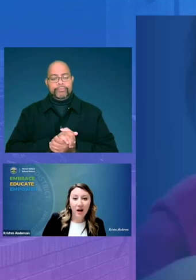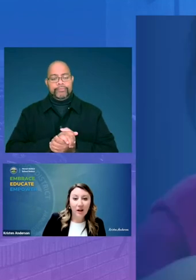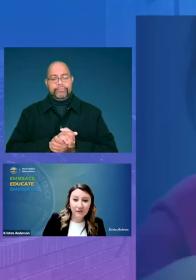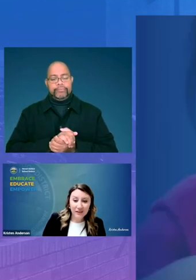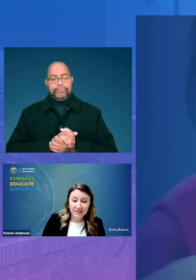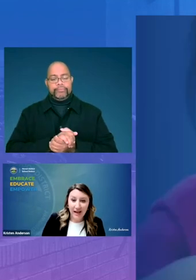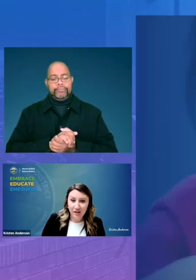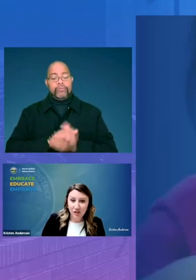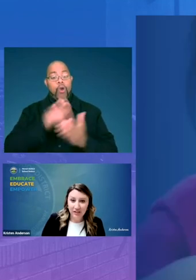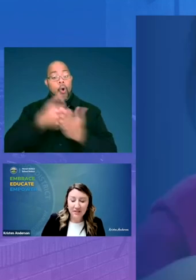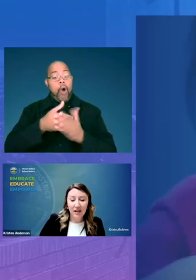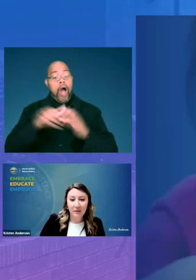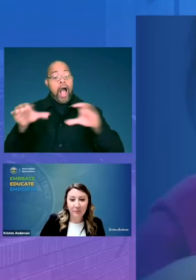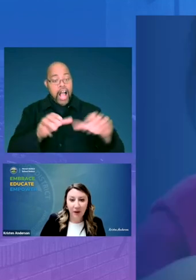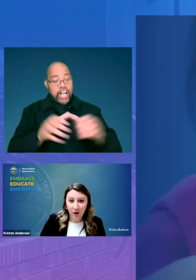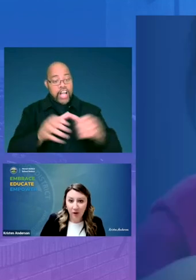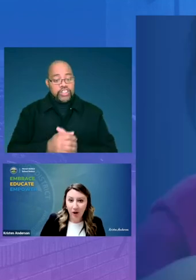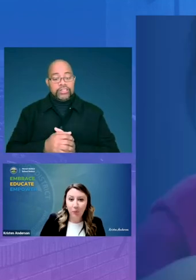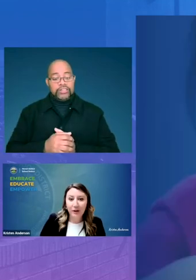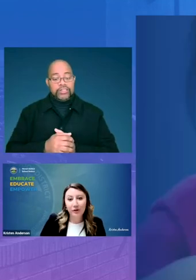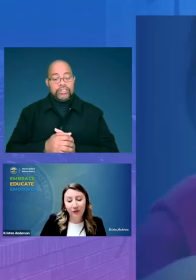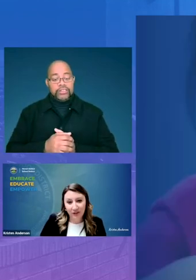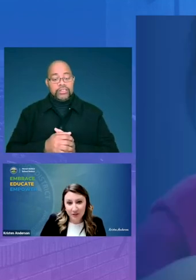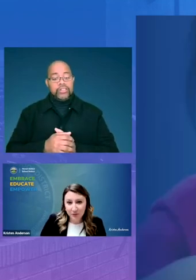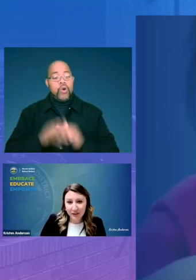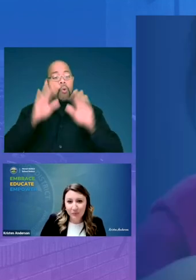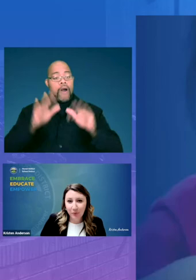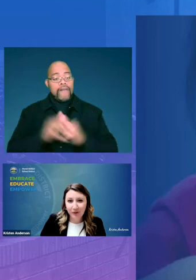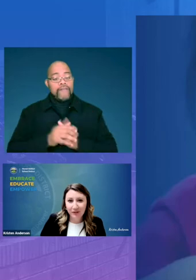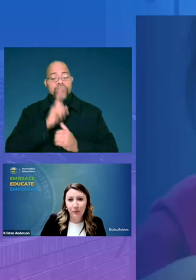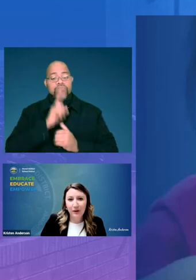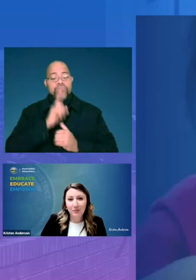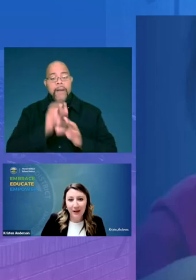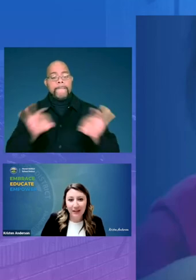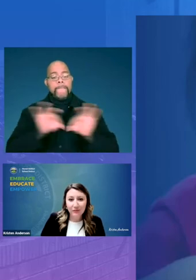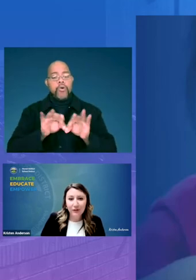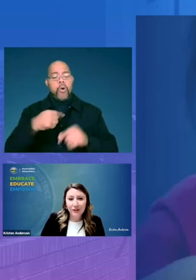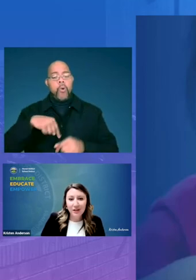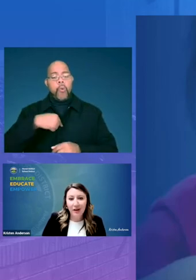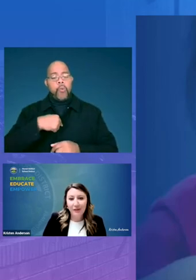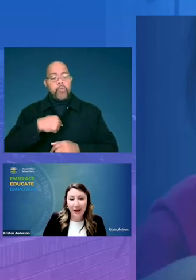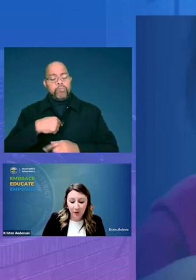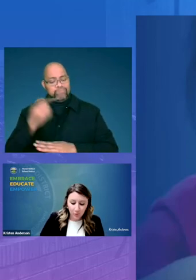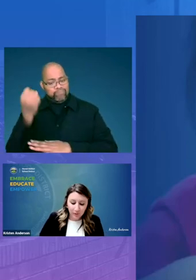all of these actions um are are wonderful and it's really important that we are mindful of how we are